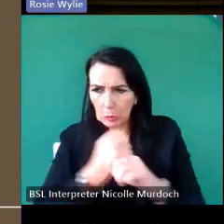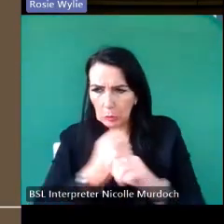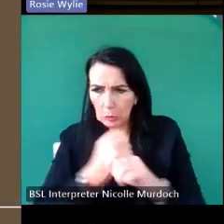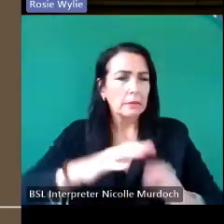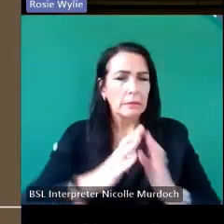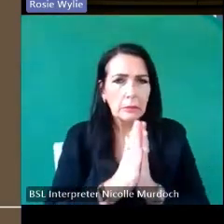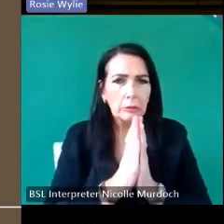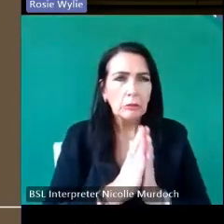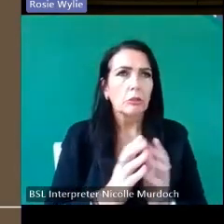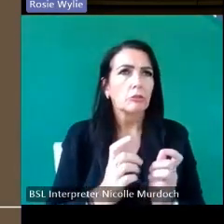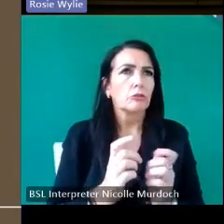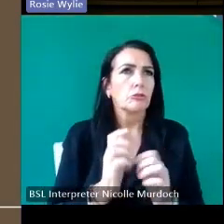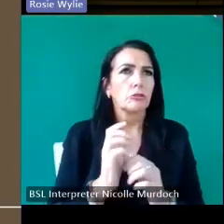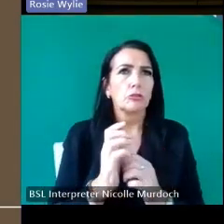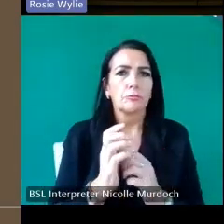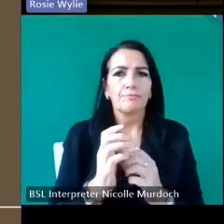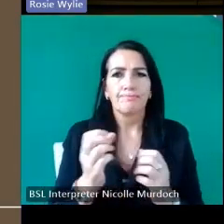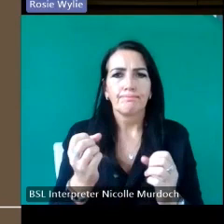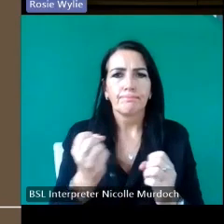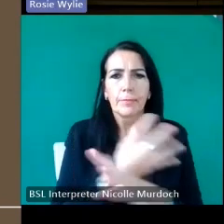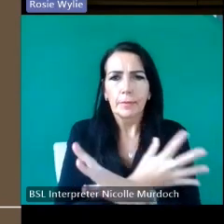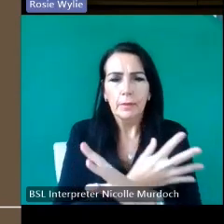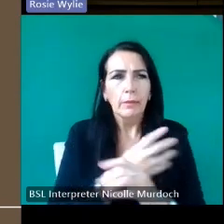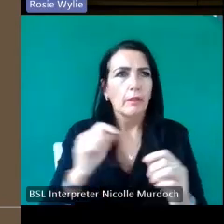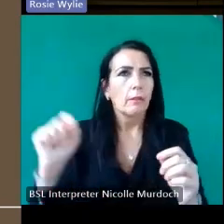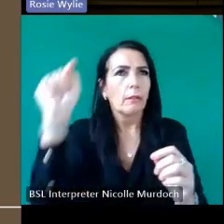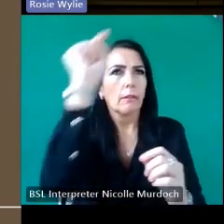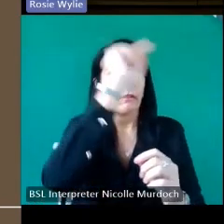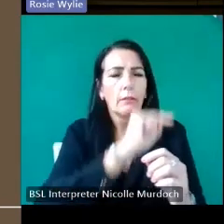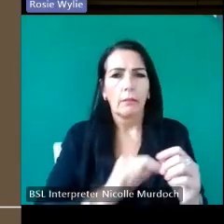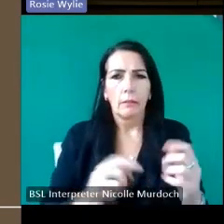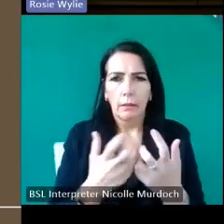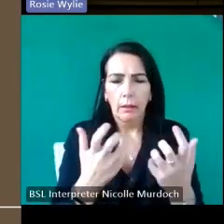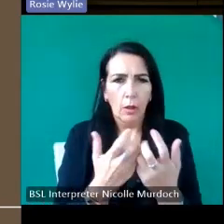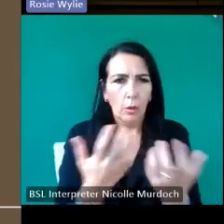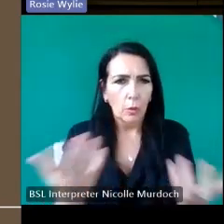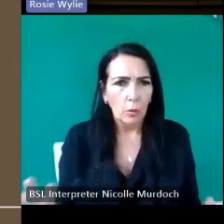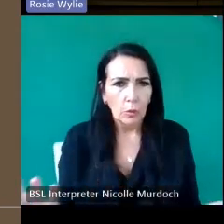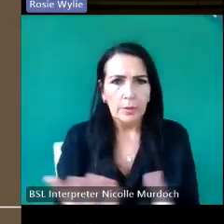is the grouping of parishes uh that oversees the running of the individual parishes they've